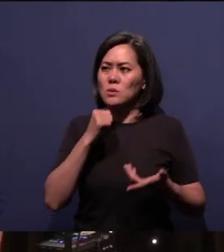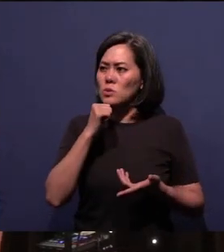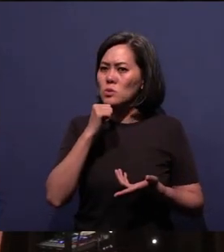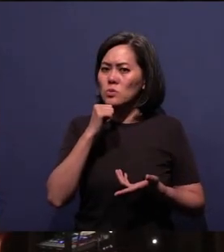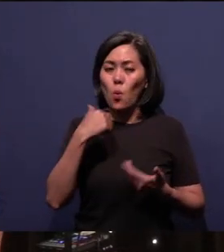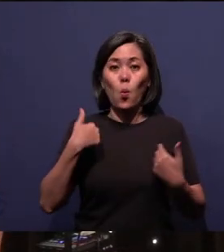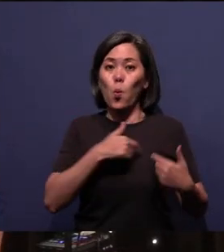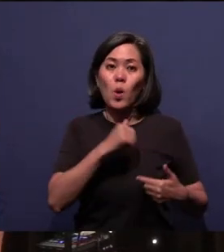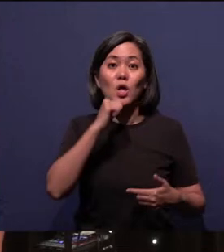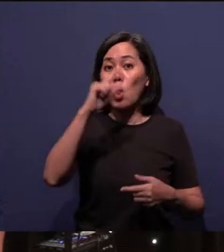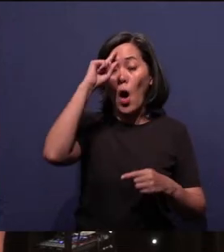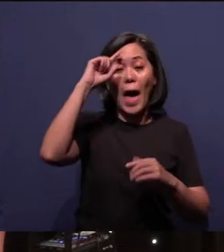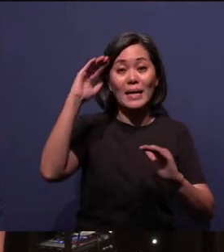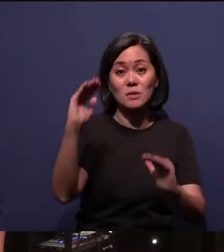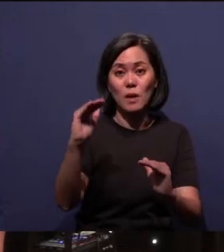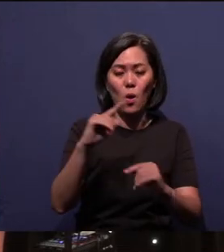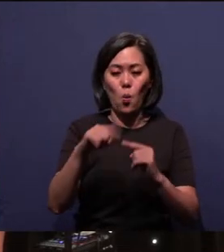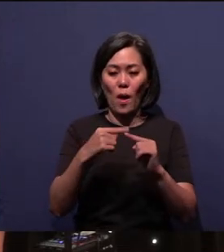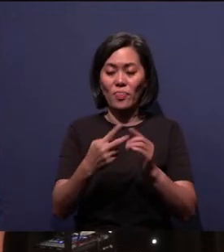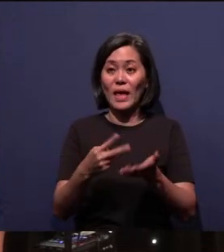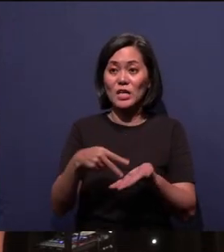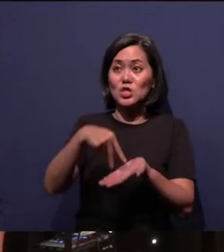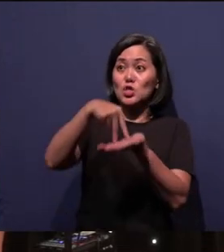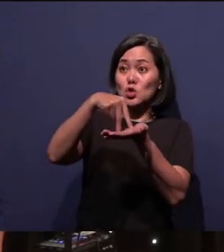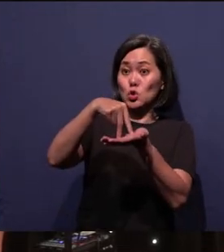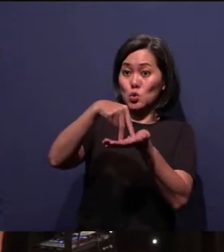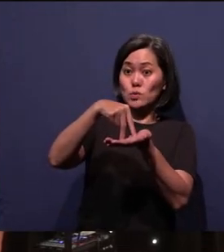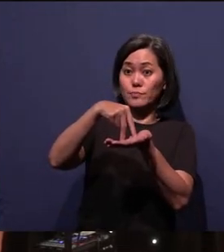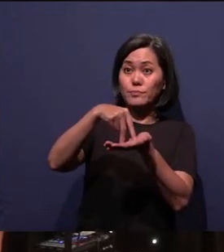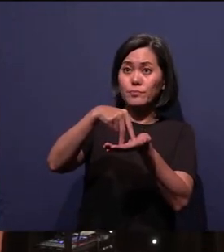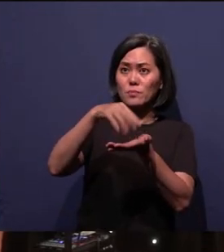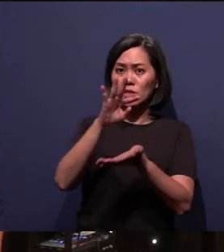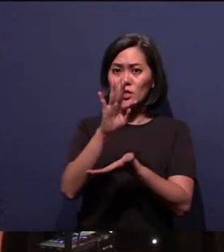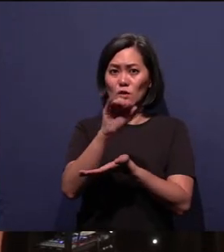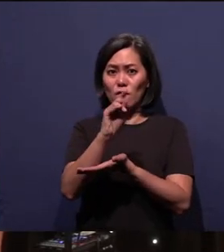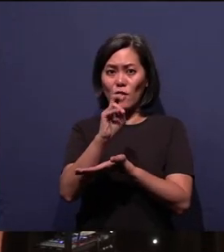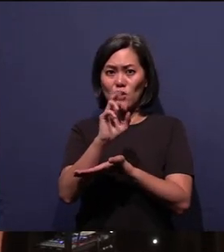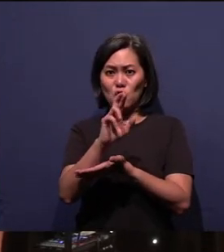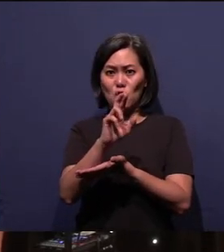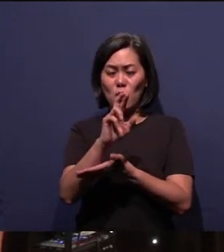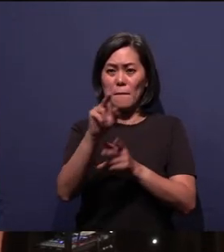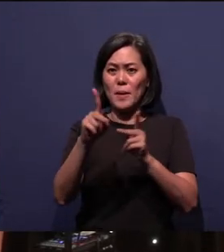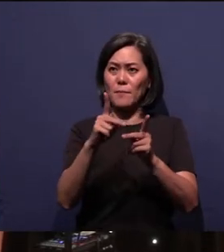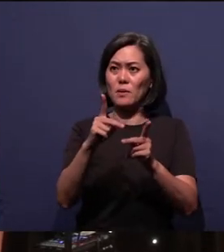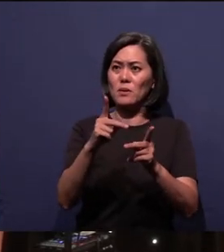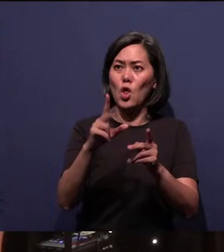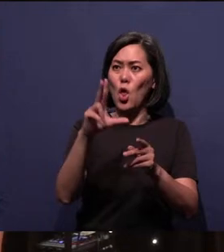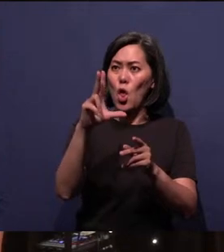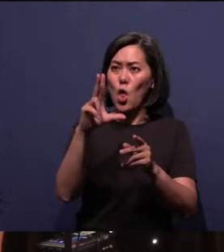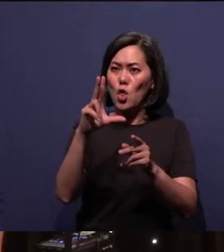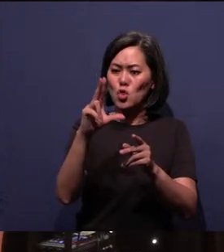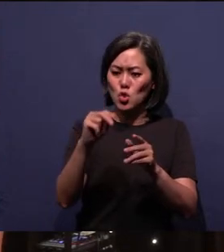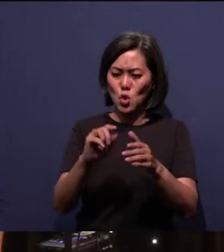Somebody said, when they stood at the foyer there, people were streaming. There was no gap, you know, just like heads